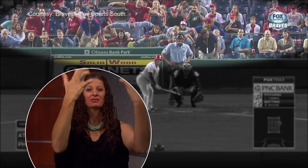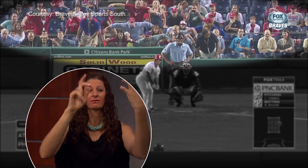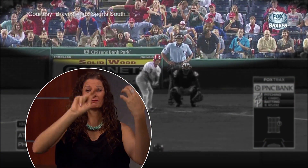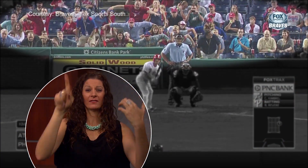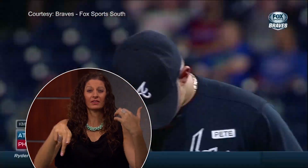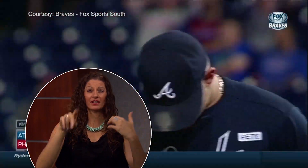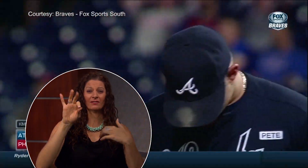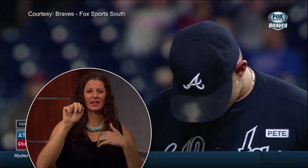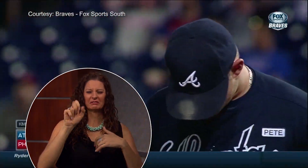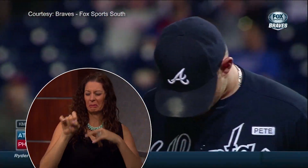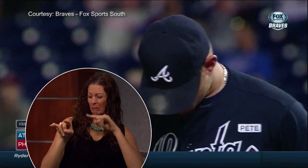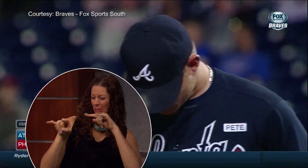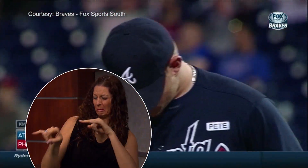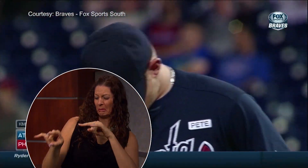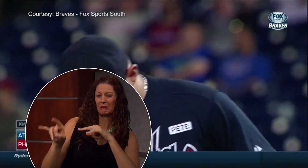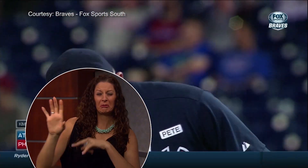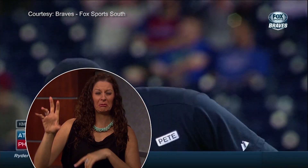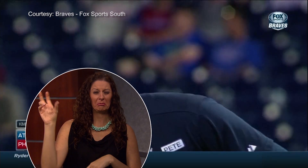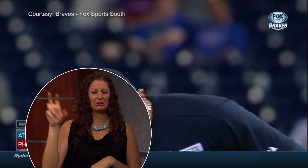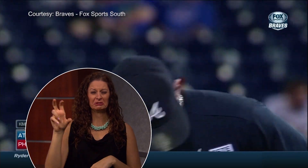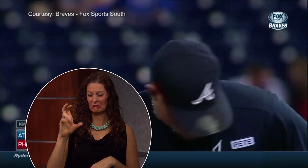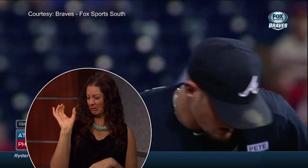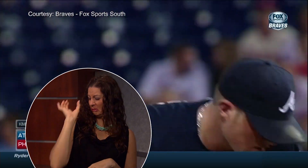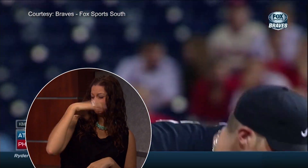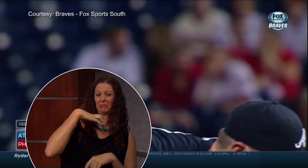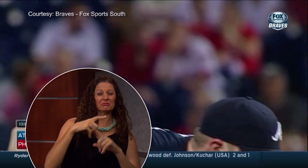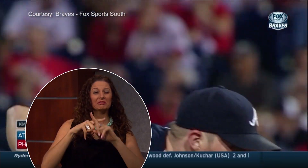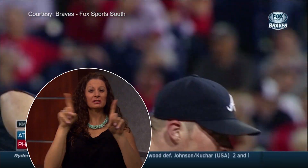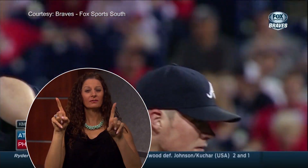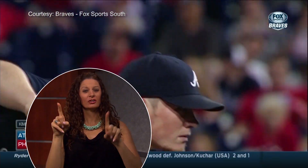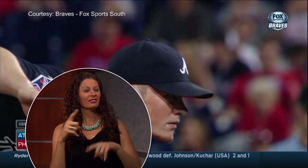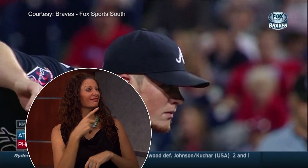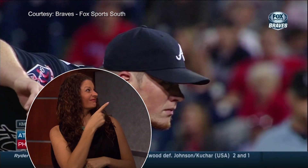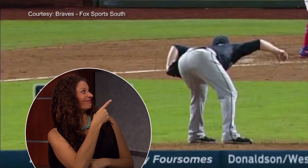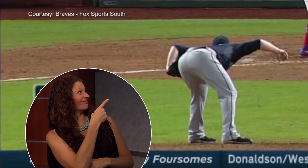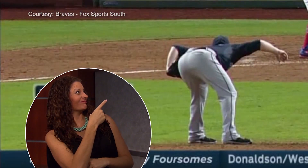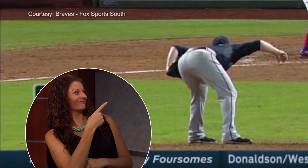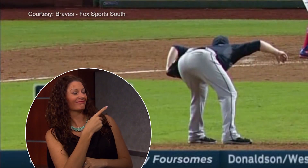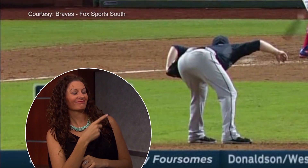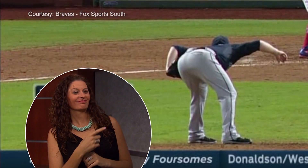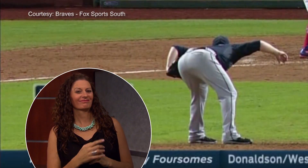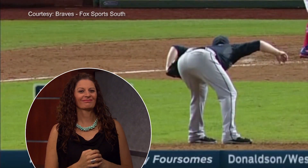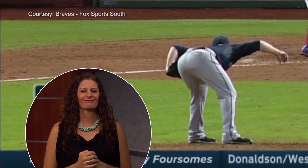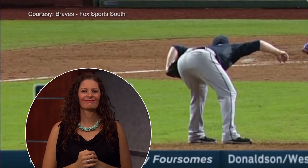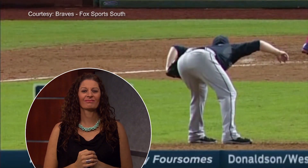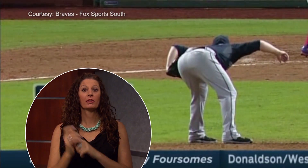behind the home plate started mocking his unique pitching stance. Kimbrel has baffled